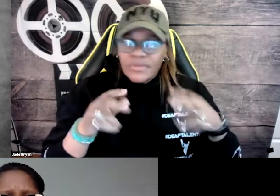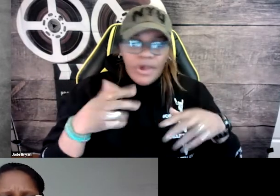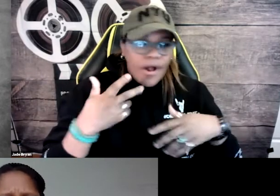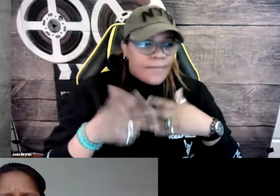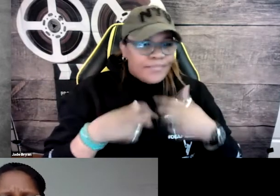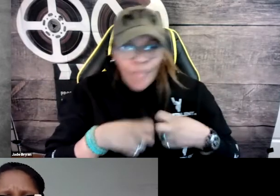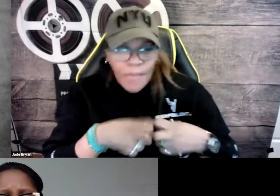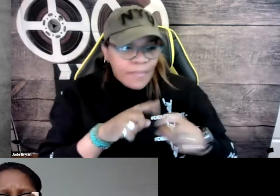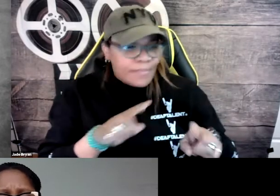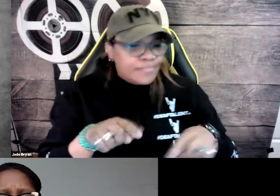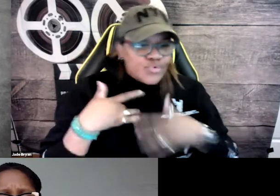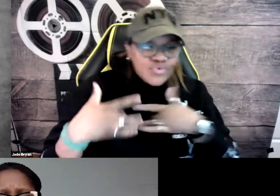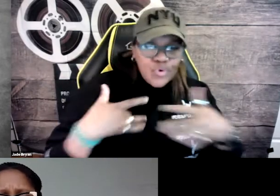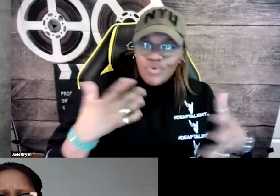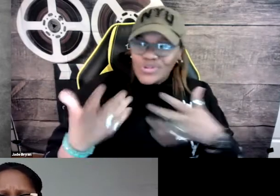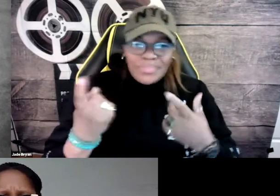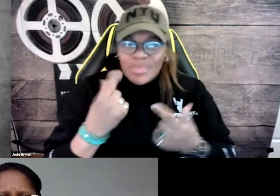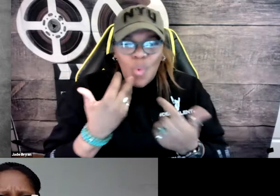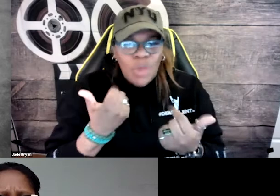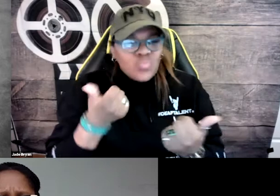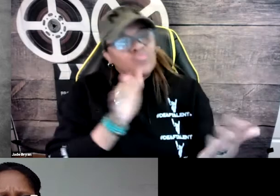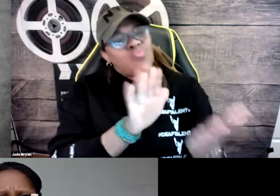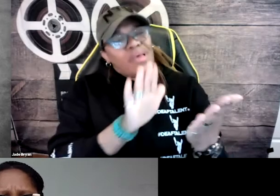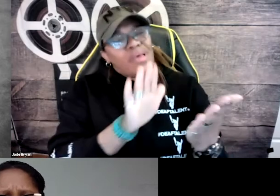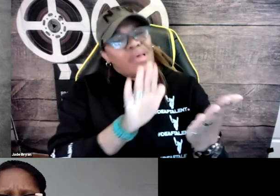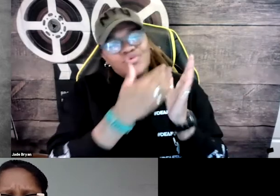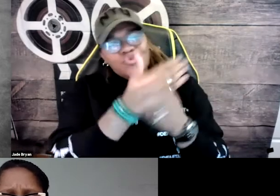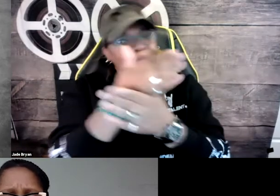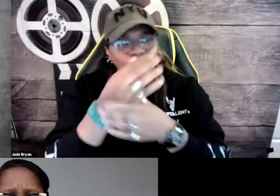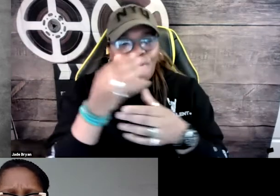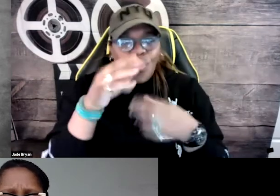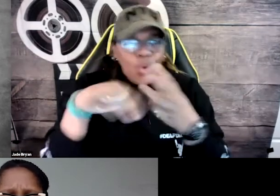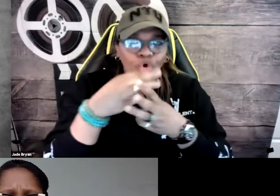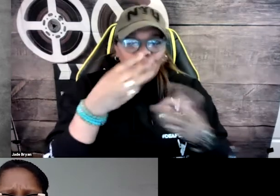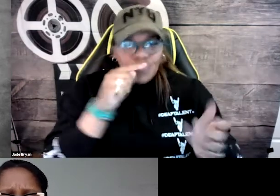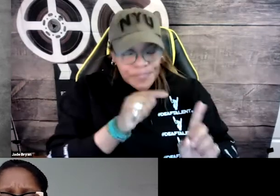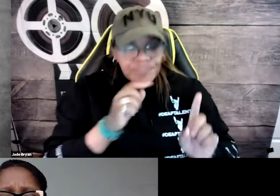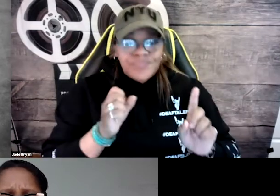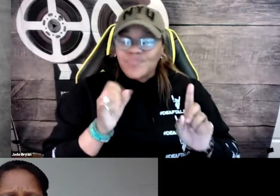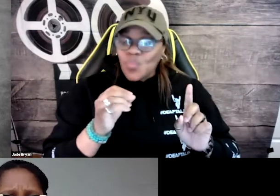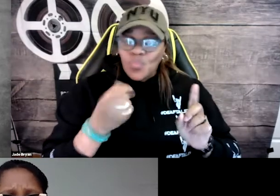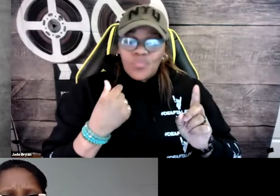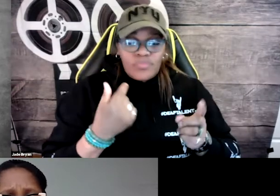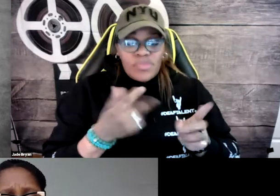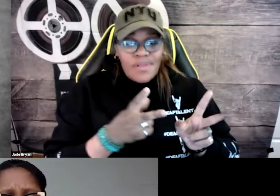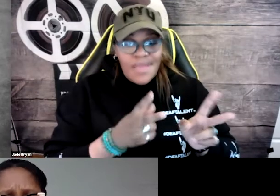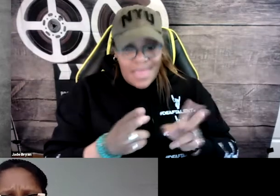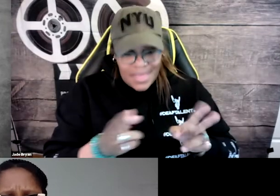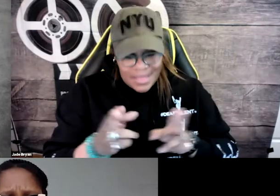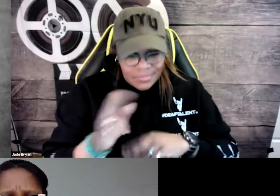humanity speaking about the issues and concerns that people face on a daily basis that they wanted to share with the world.